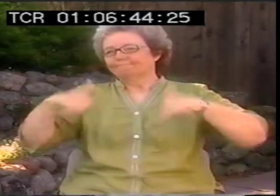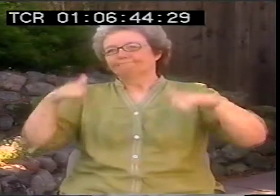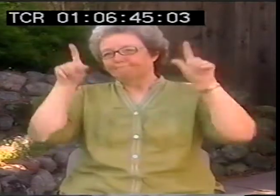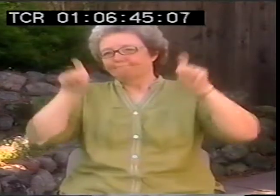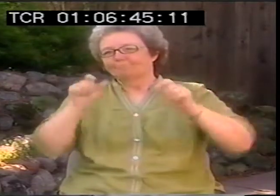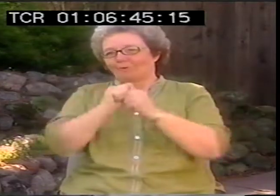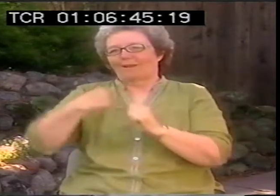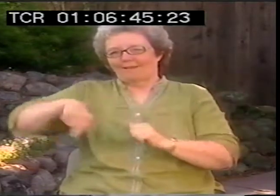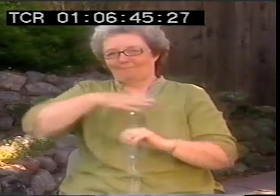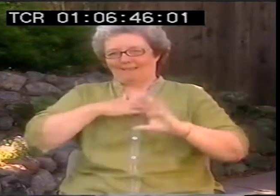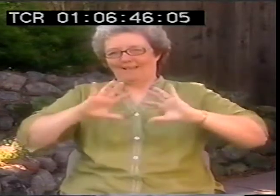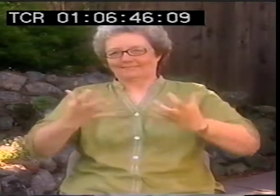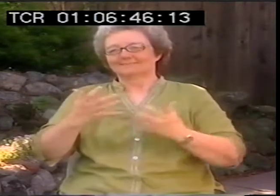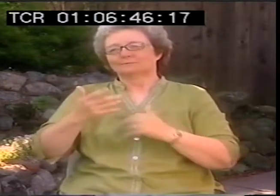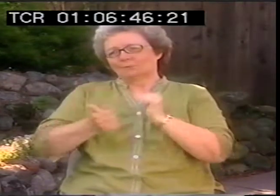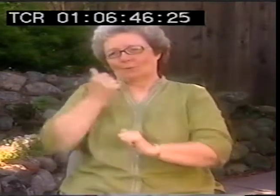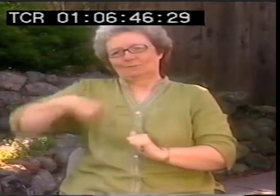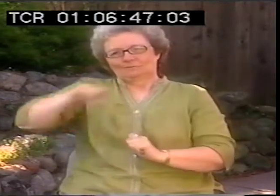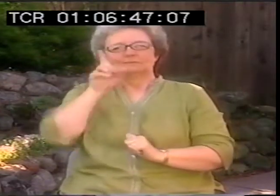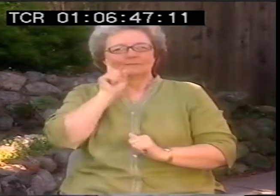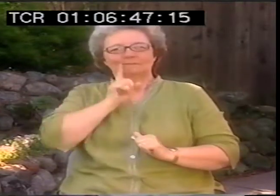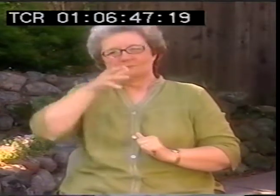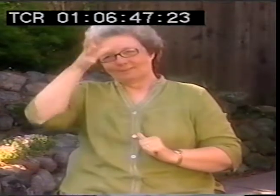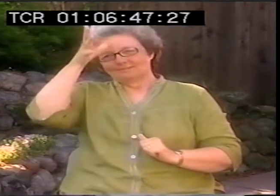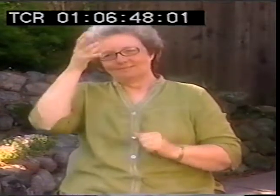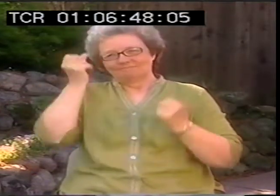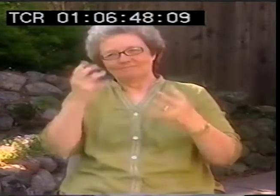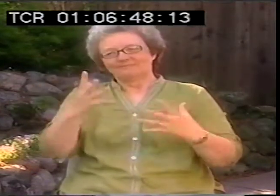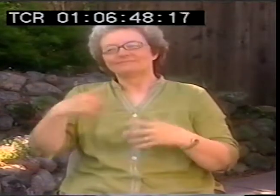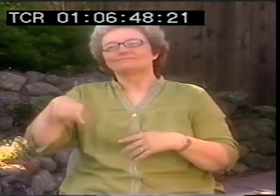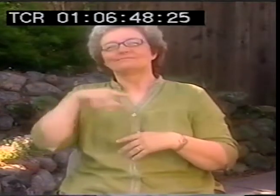And so it's as if they were experimenting on us all the time.